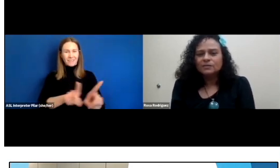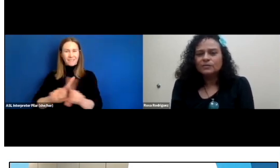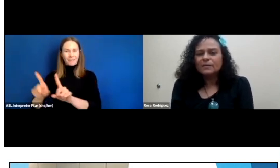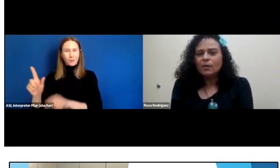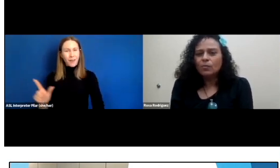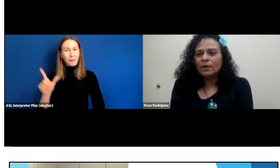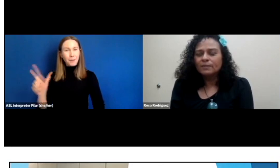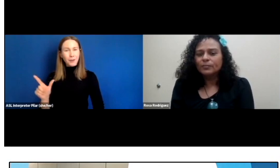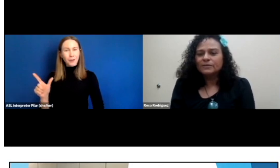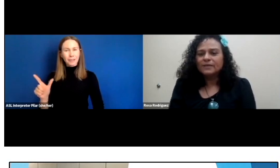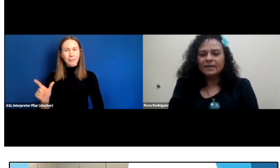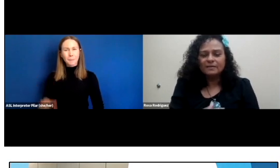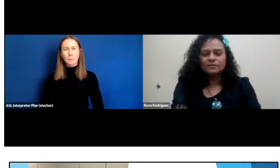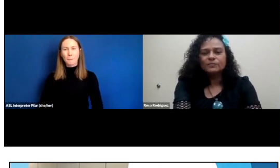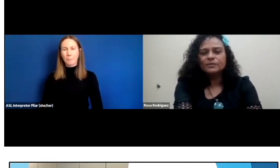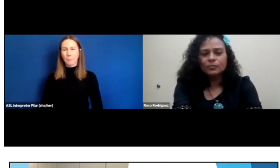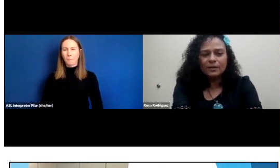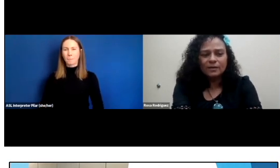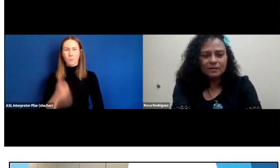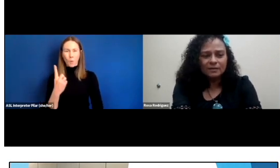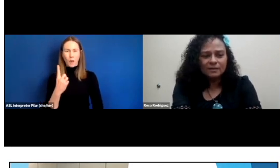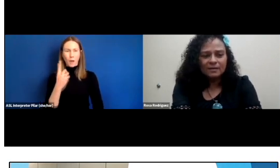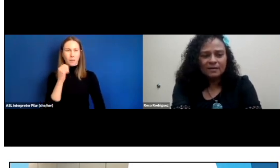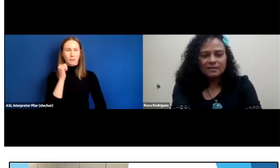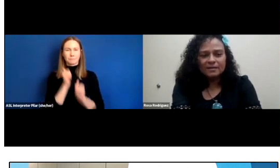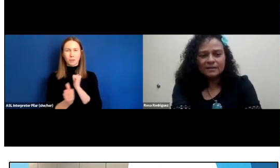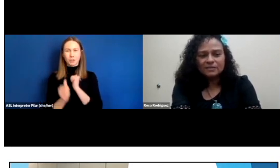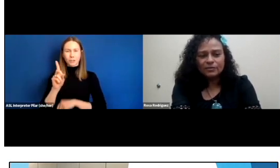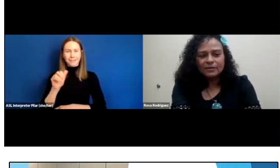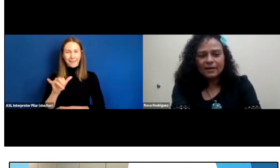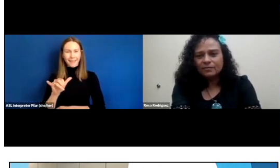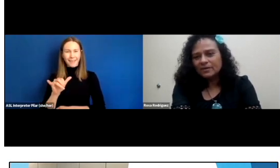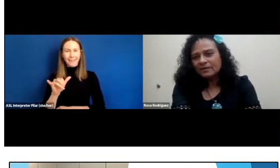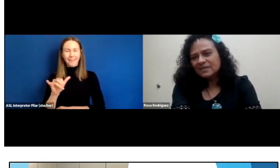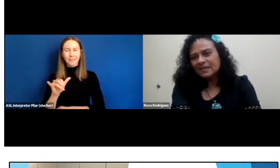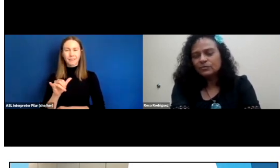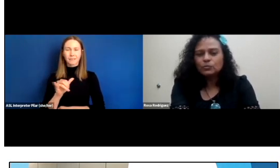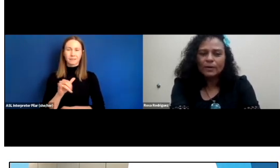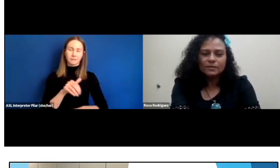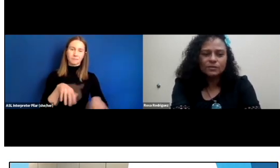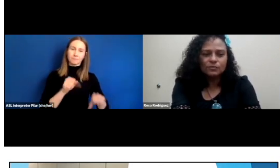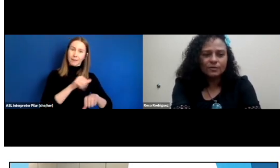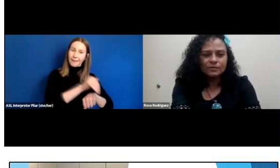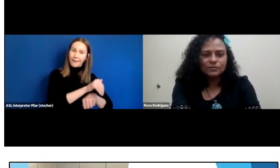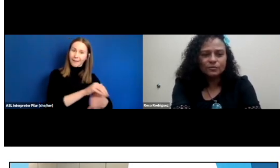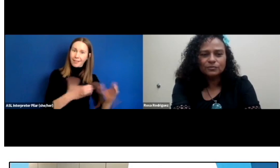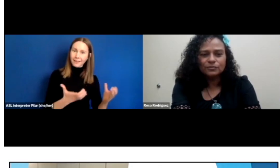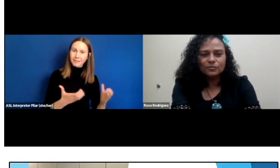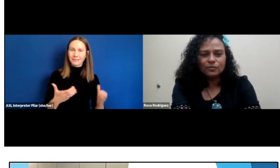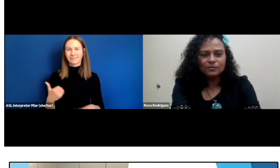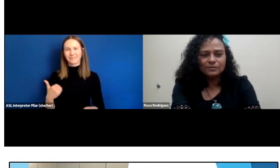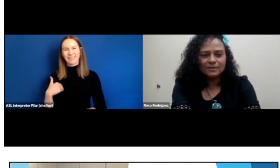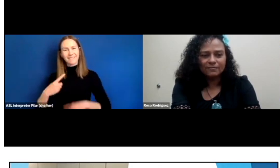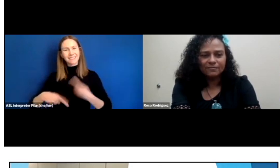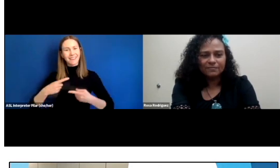So, it's about one per day, it's during the week. And the classes are at night and we have sign language 1 and 2. Our instructors are all deaf.